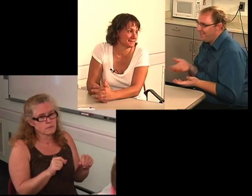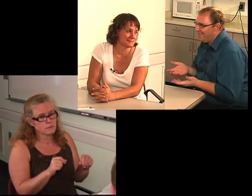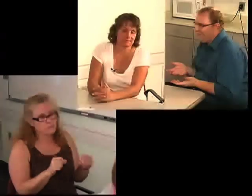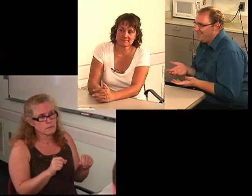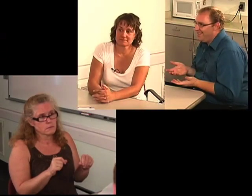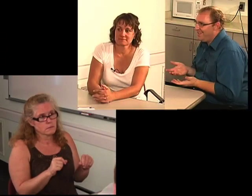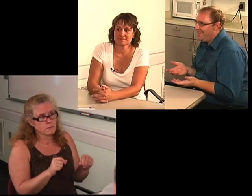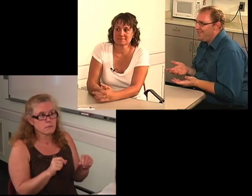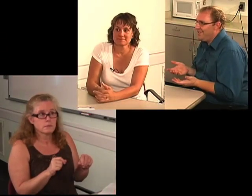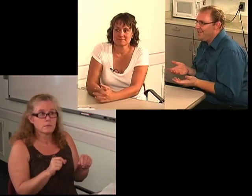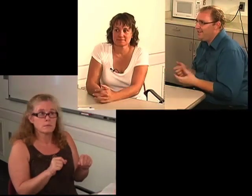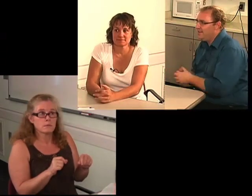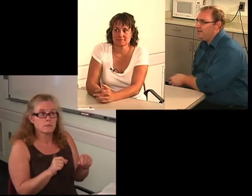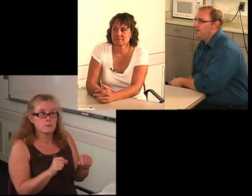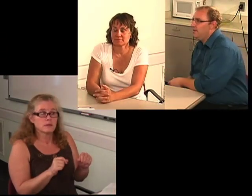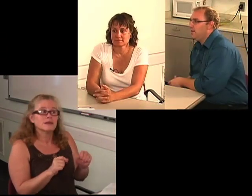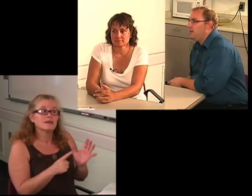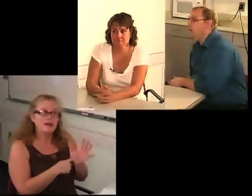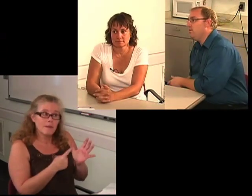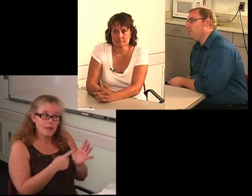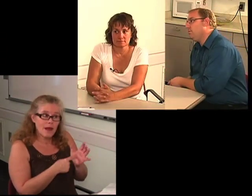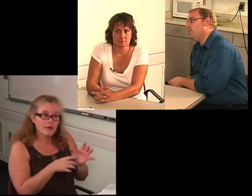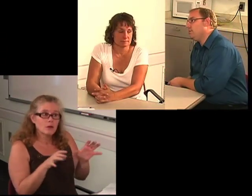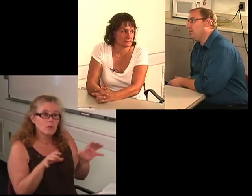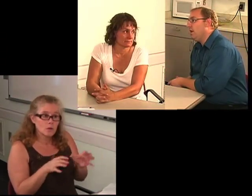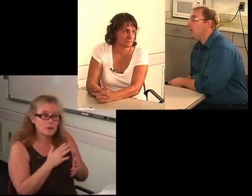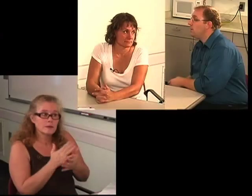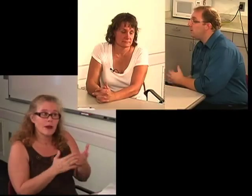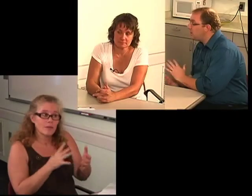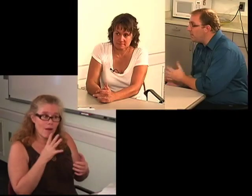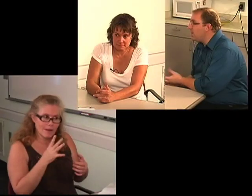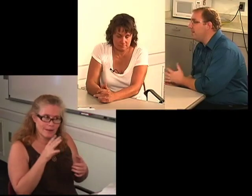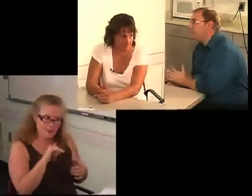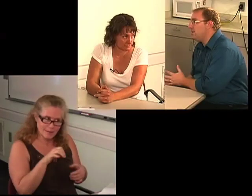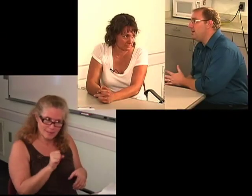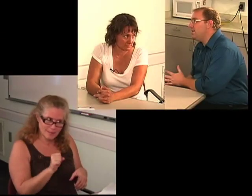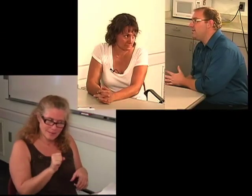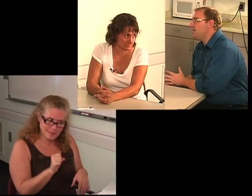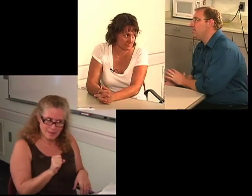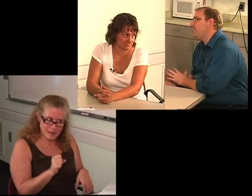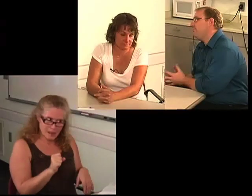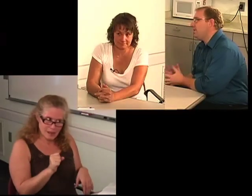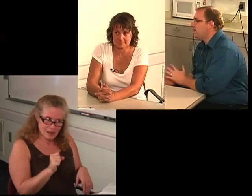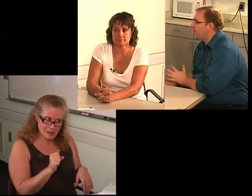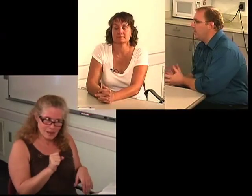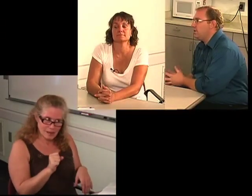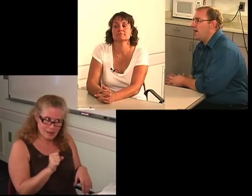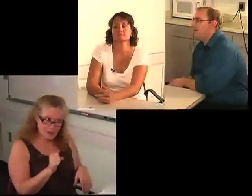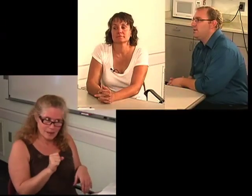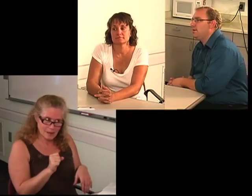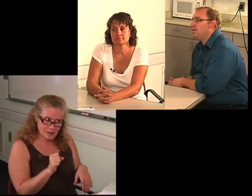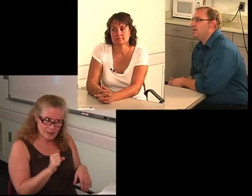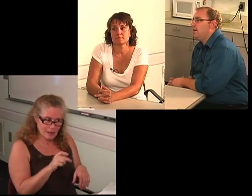I: Oh, sometimes it does, and sometimes not.